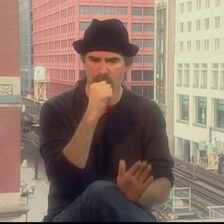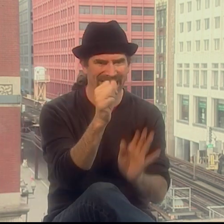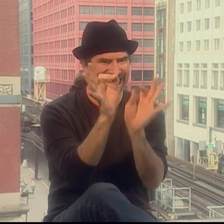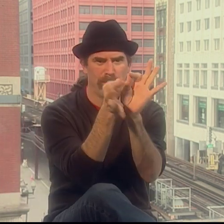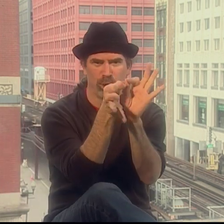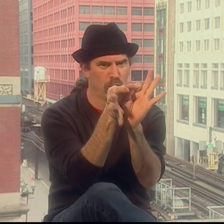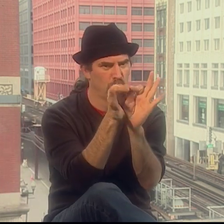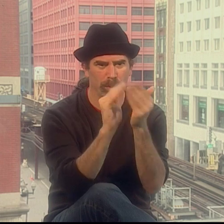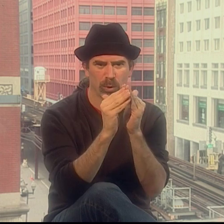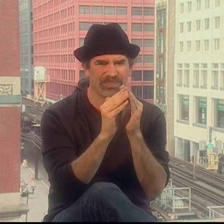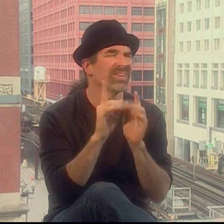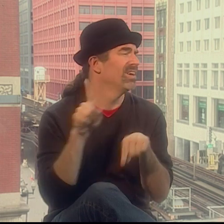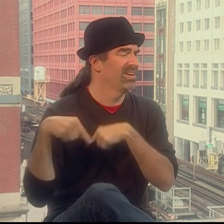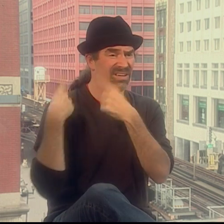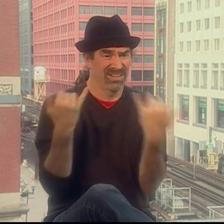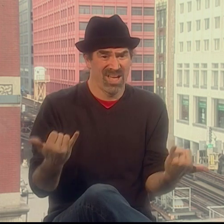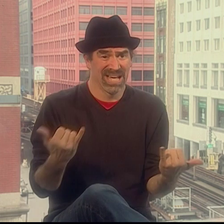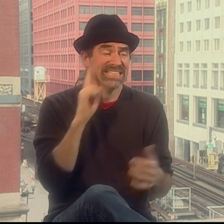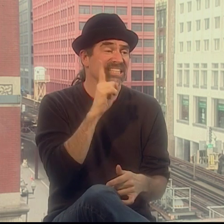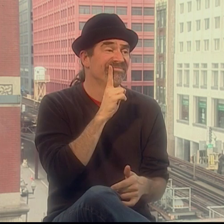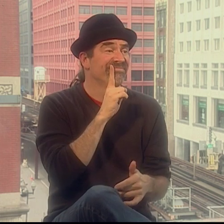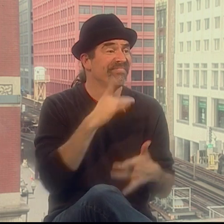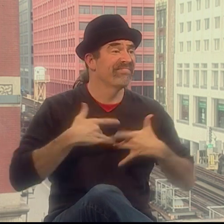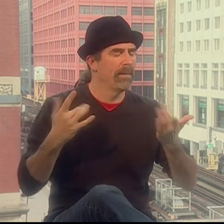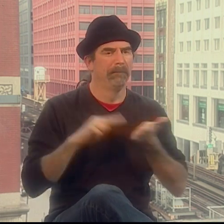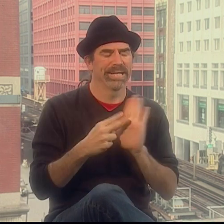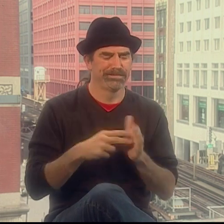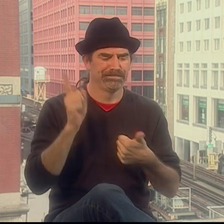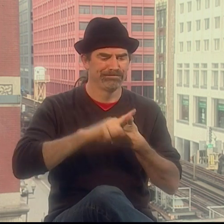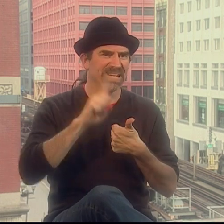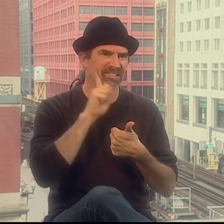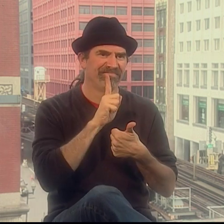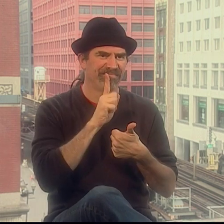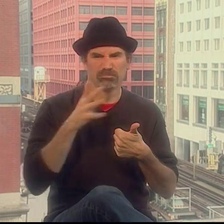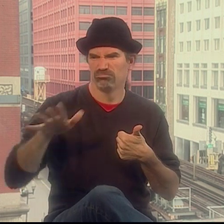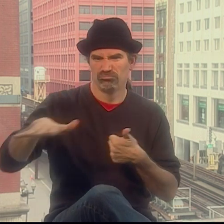You know, traditionally, if there's a deaf event, you always get certain groups of people.